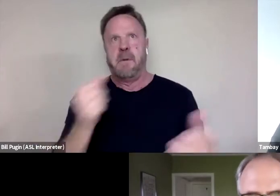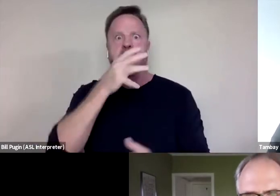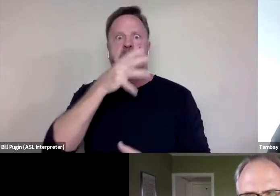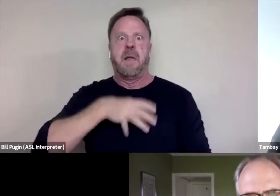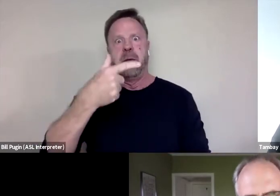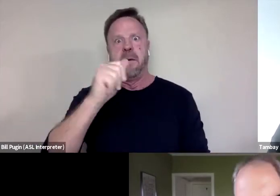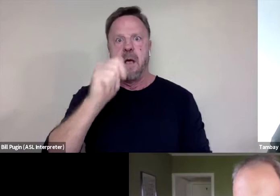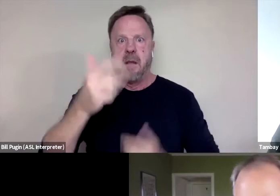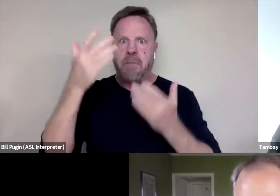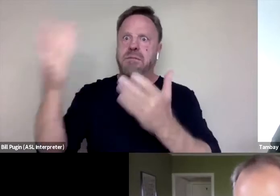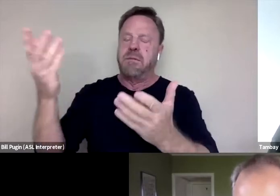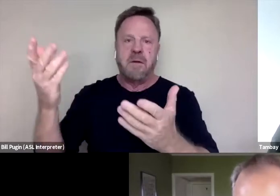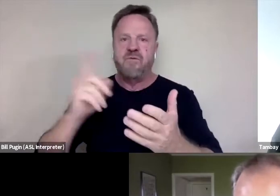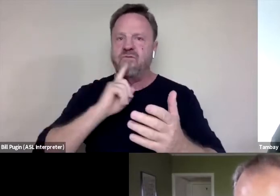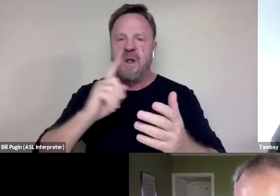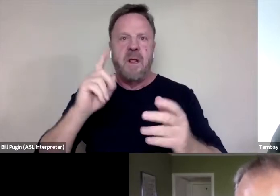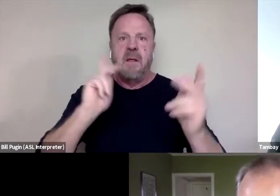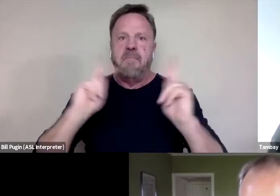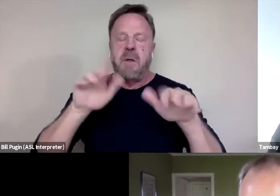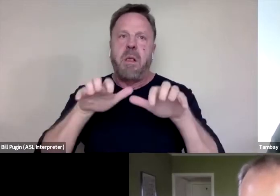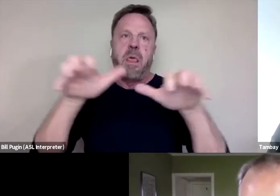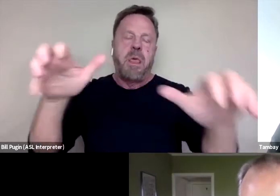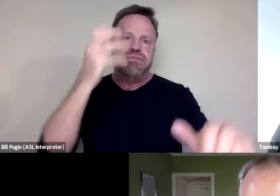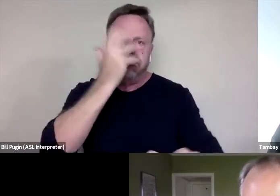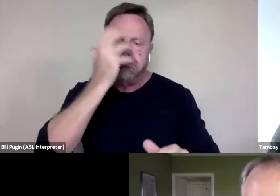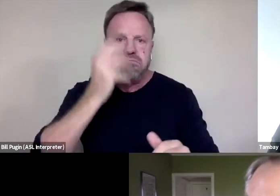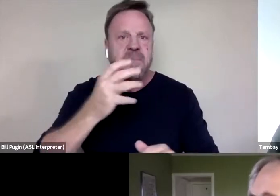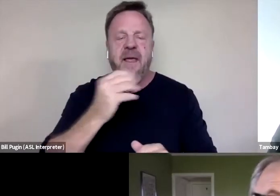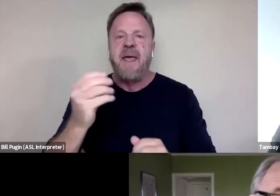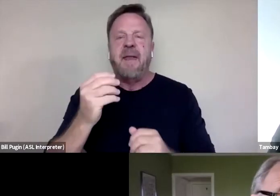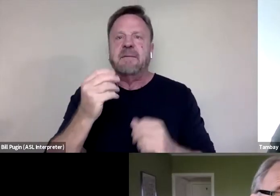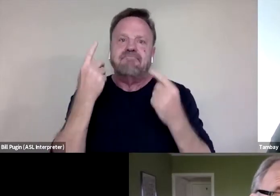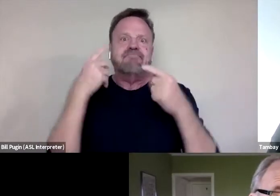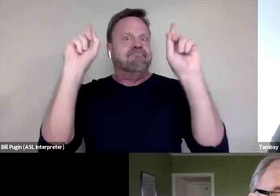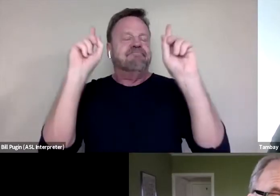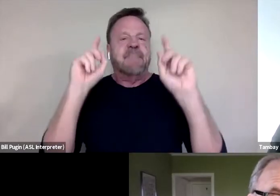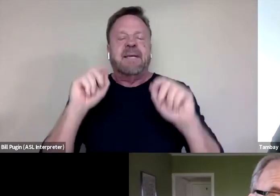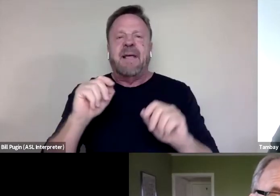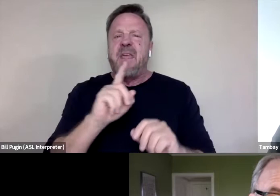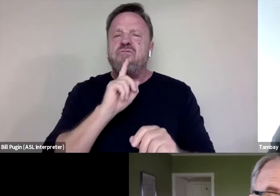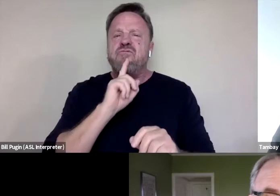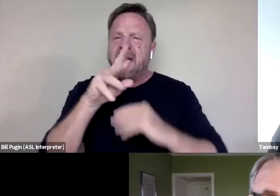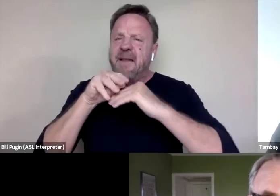Of course, she blew it up. She really blew it up. And I think that had a real influence in Hollywood.